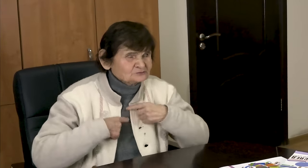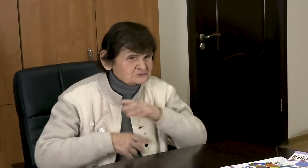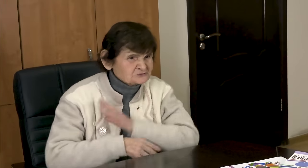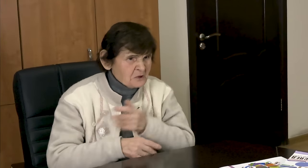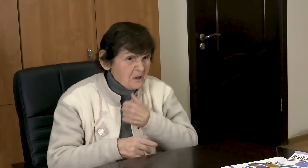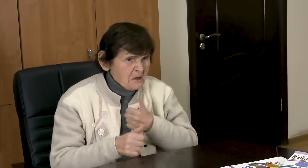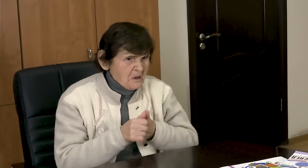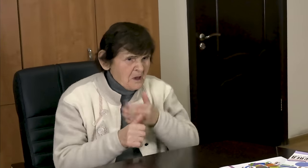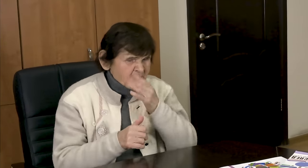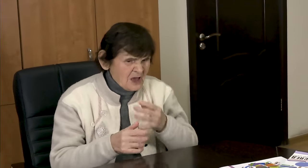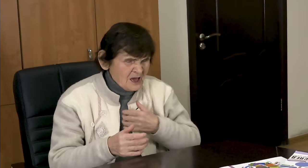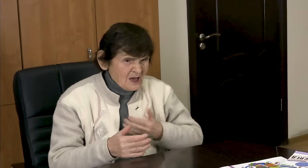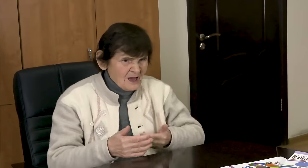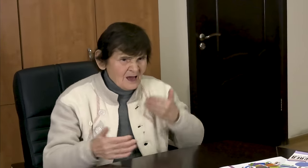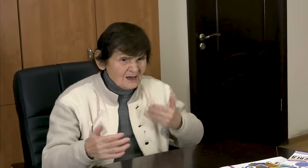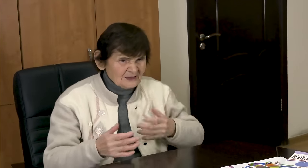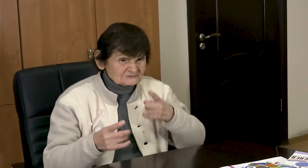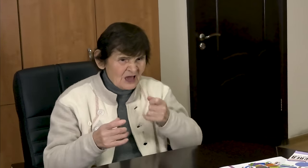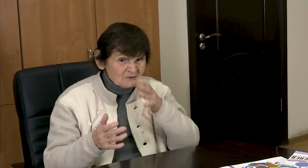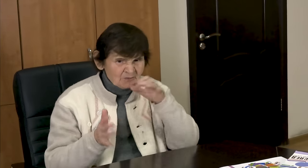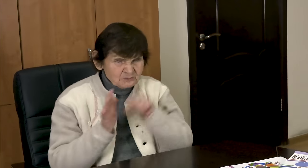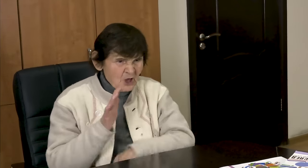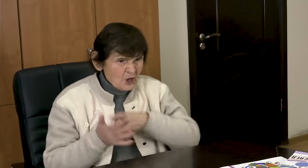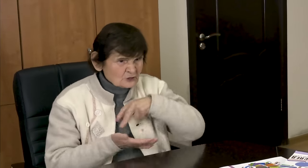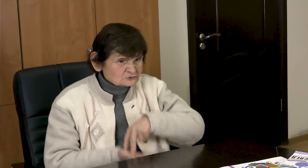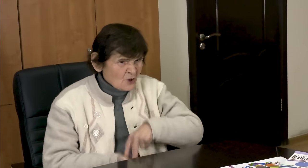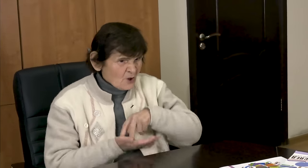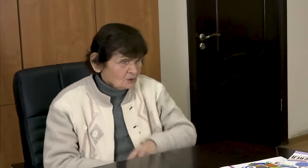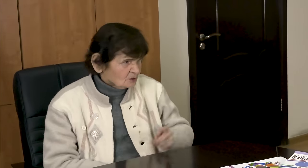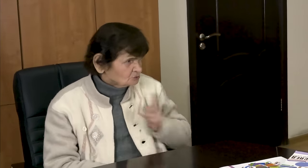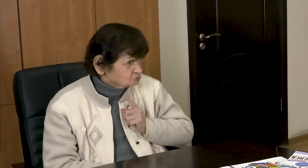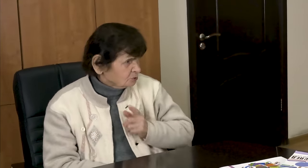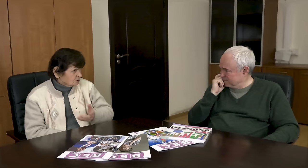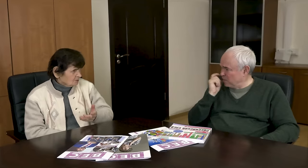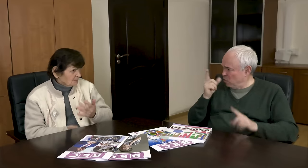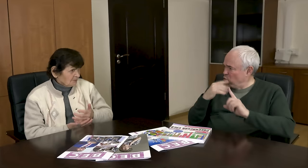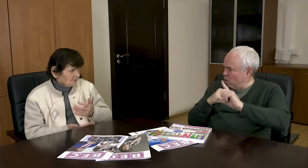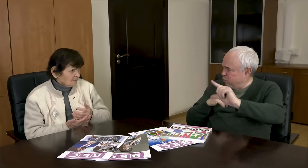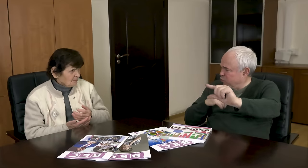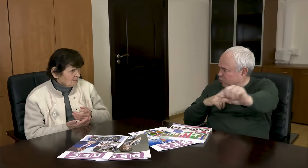It was possible to fight, but I was waiting for my partner and lost a lot of time. Has your rival gone far?